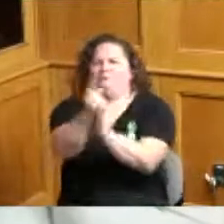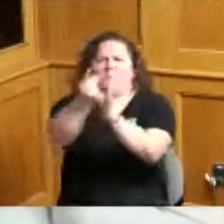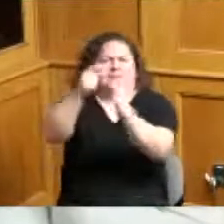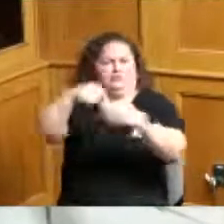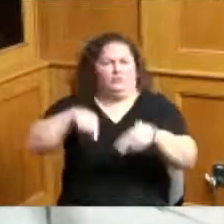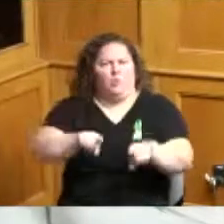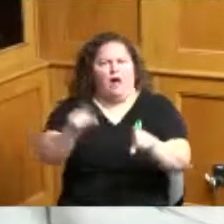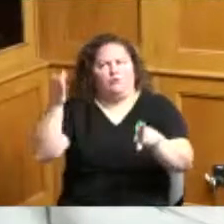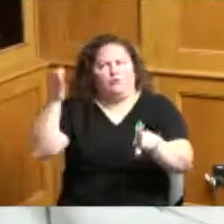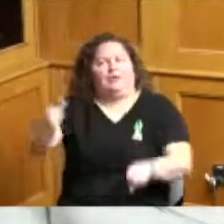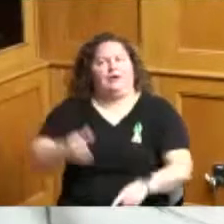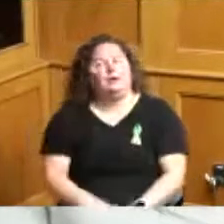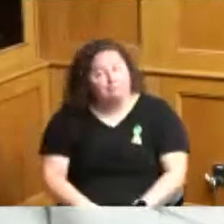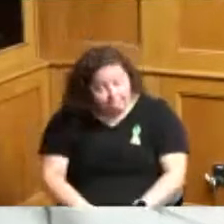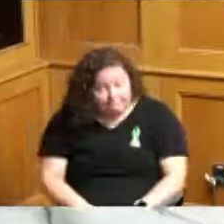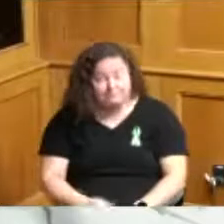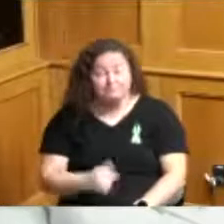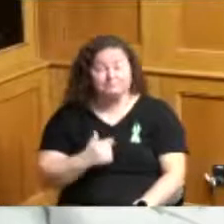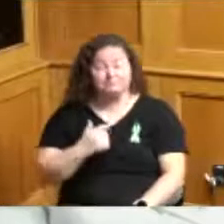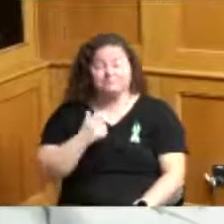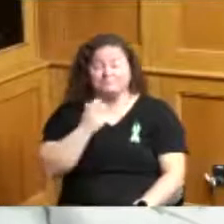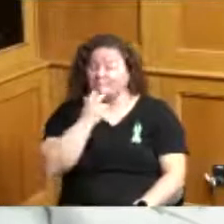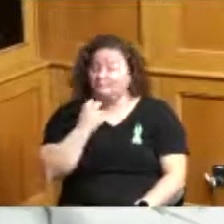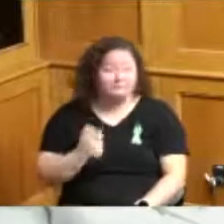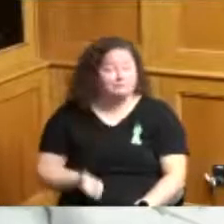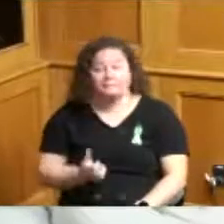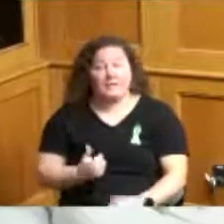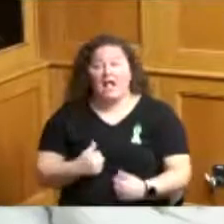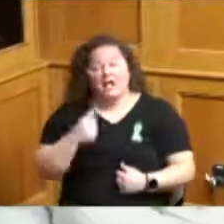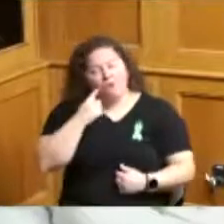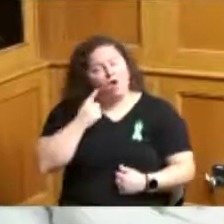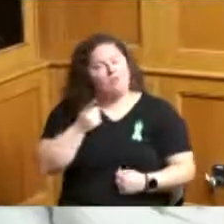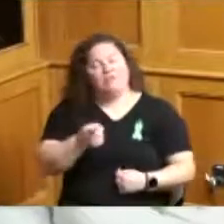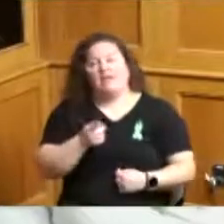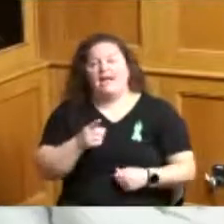and I just thought they had just they covered the gamut of screenings so I want to give a